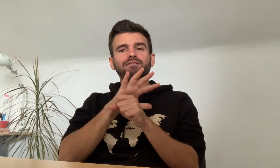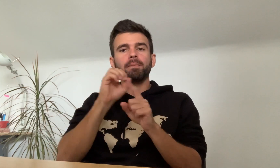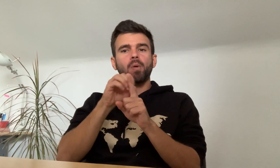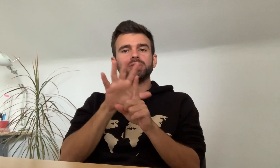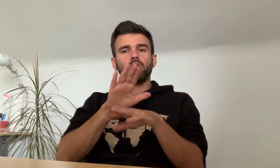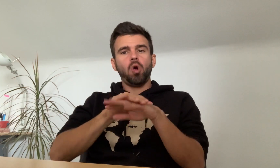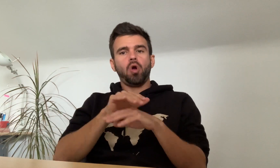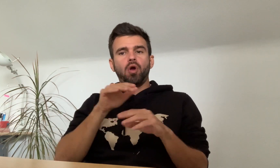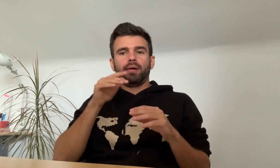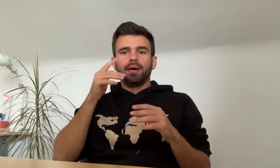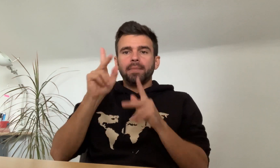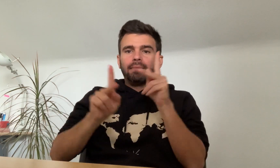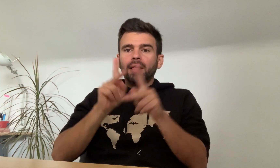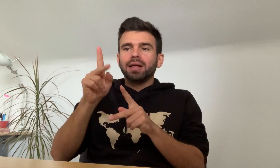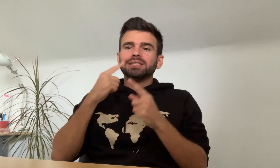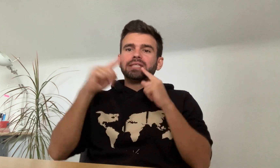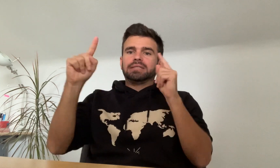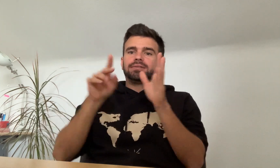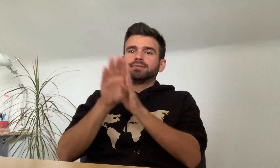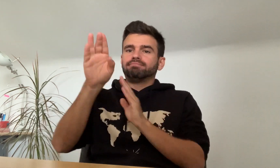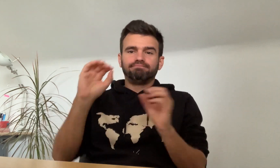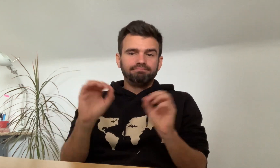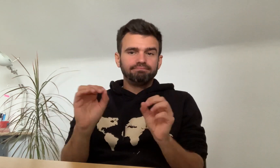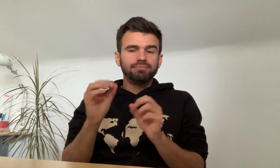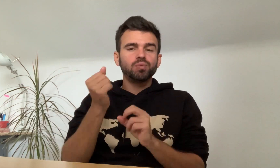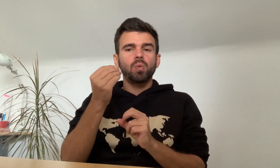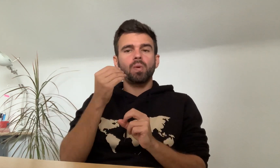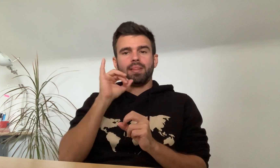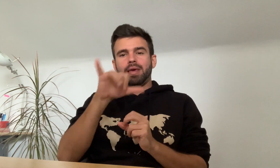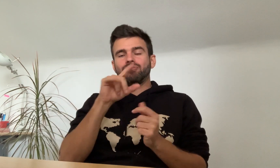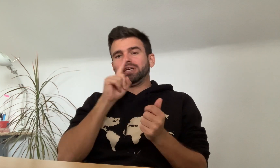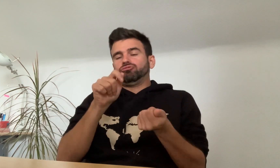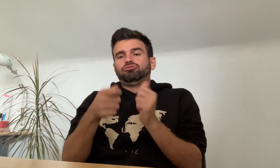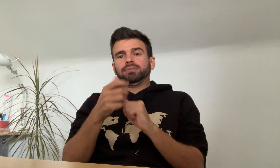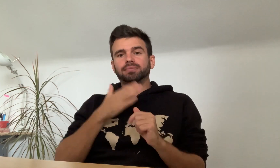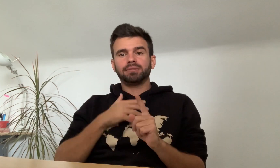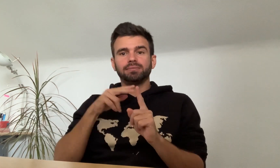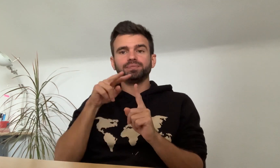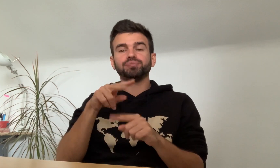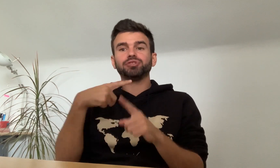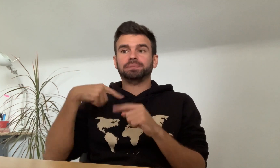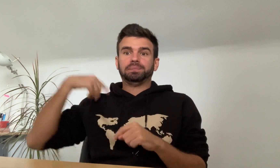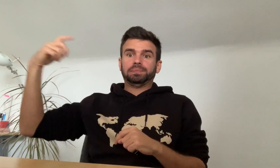so I didn’t have enough exposure to success stories. So, that really changed my view.